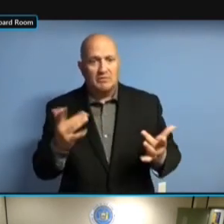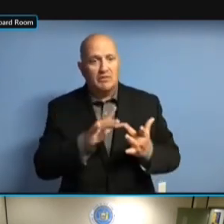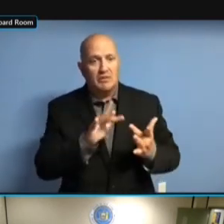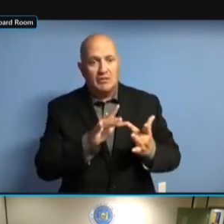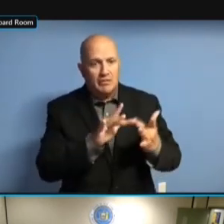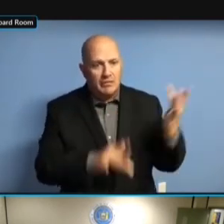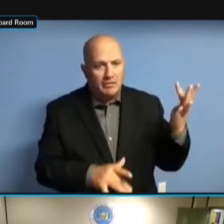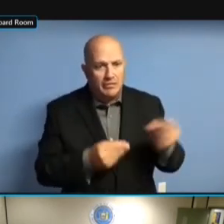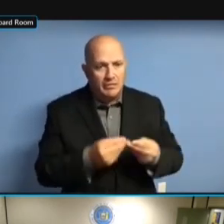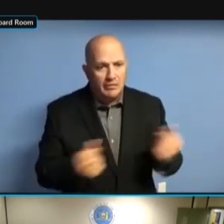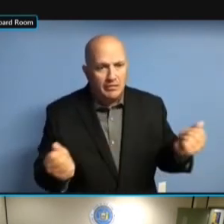FIGURE OUT WHAT KIND OF CRITERIA AM I GOING TO USE TO FIGURE OUT WHAT KIND OF CRITERIA AM I GOING TO USE TO CLOSE FIGURE OUT WHAT KIND OF CRITERIA AM I GOING TO USE TO CLOSE AN AM I GOING TO USE TO CLOSE AN